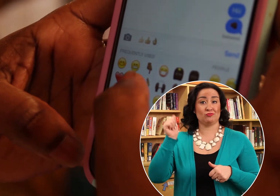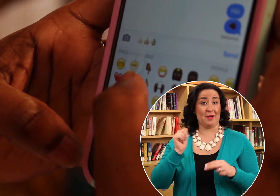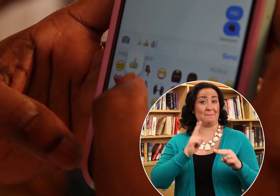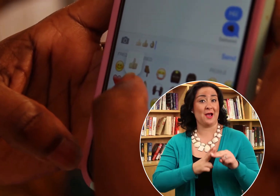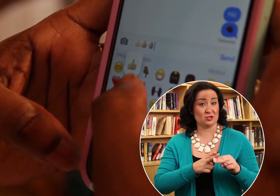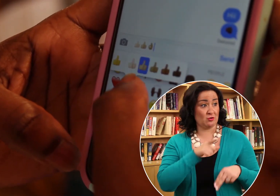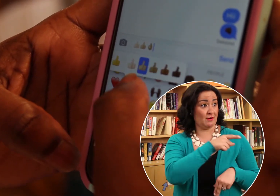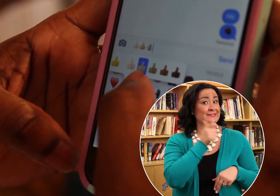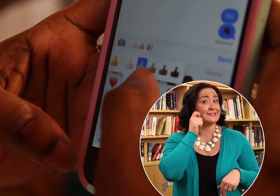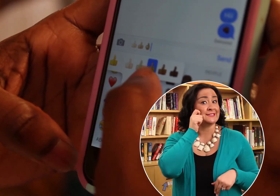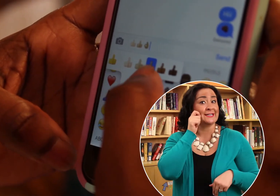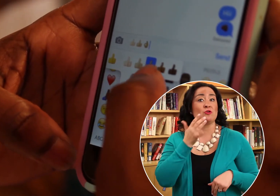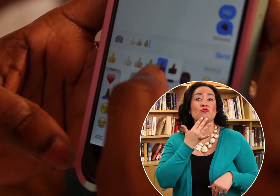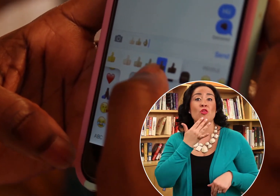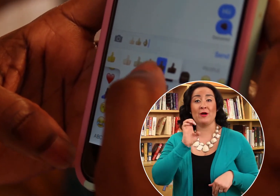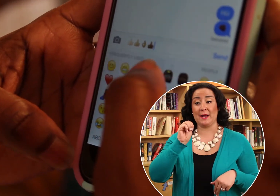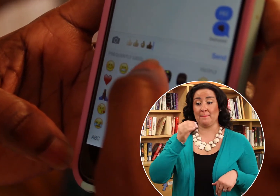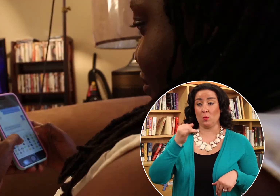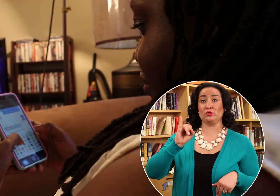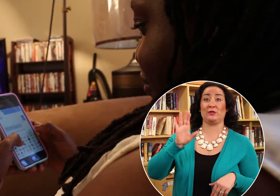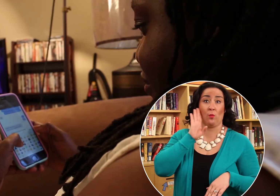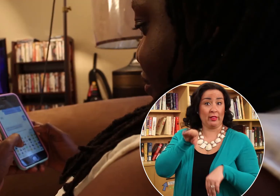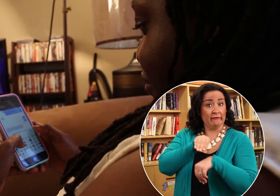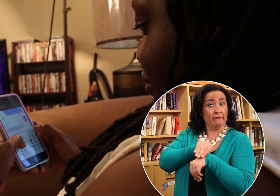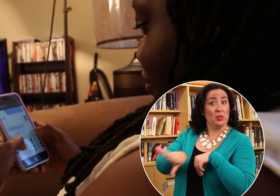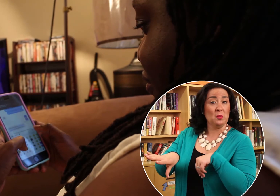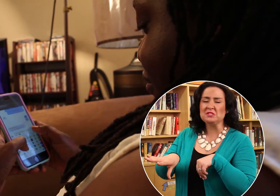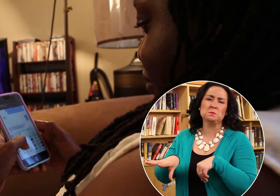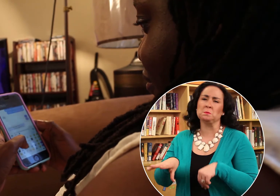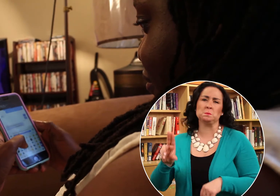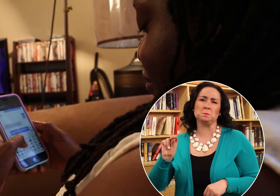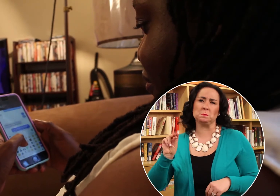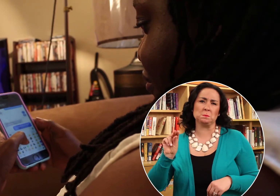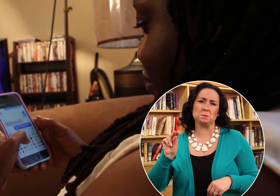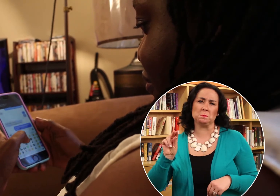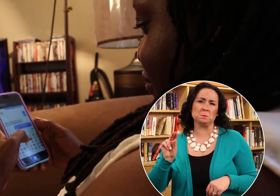But LaTasha says skin toned emoji’s won’t affect those conversations.